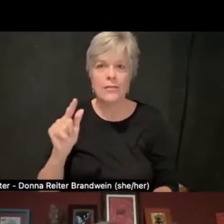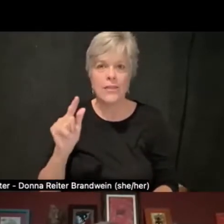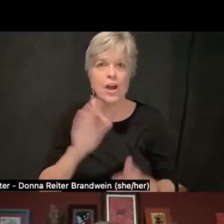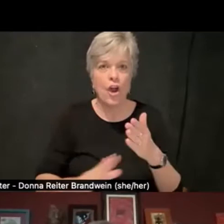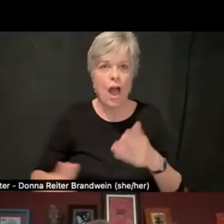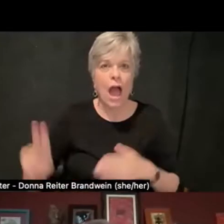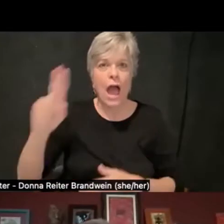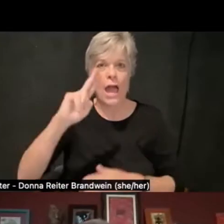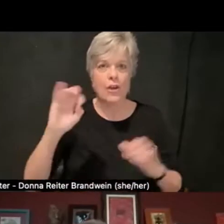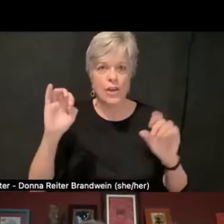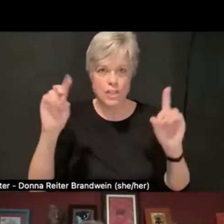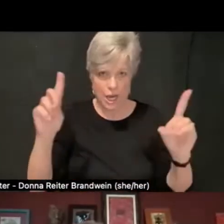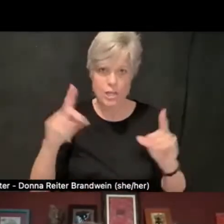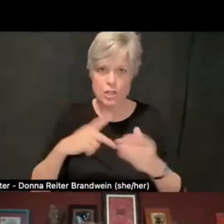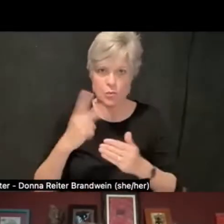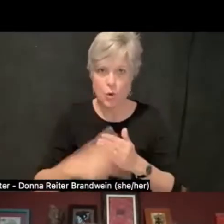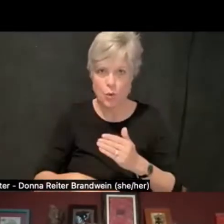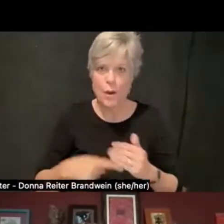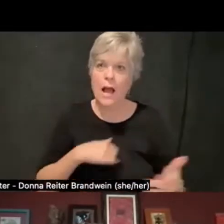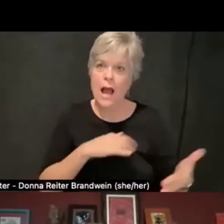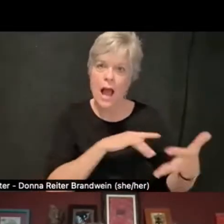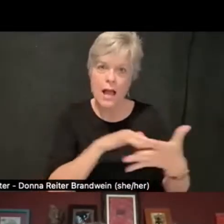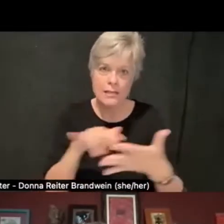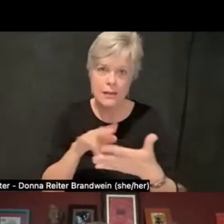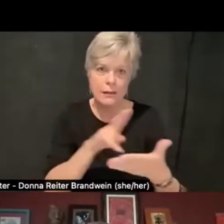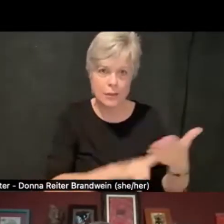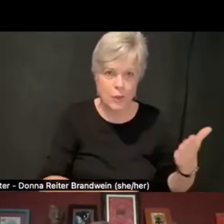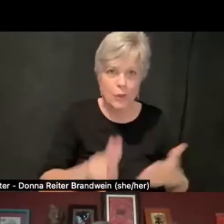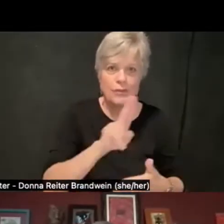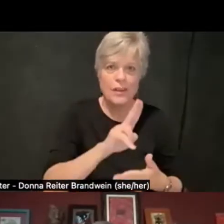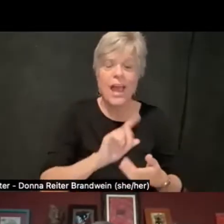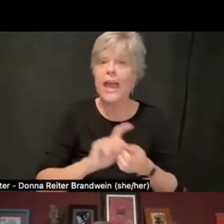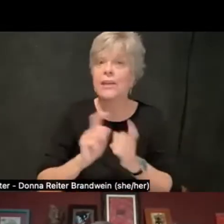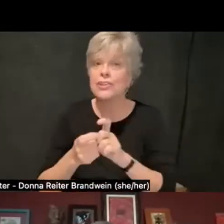So I study universities and change in universities.